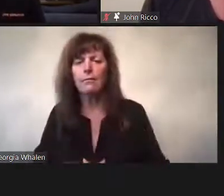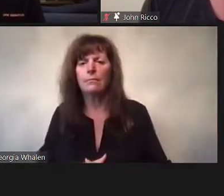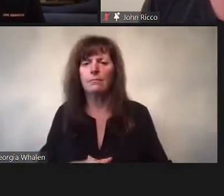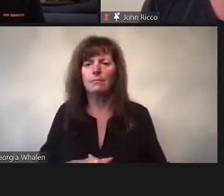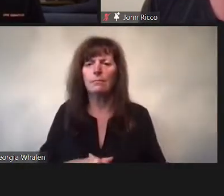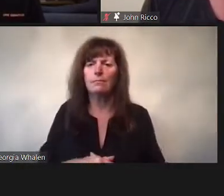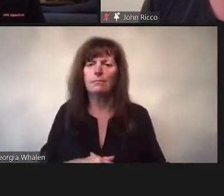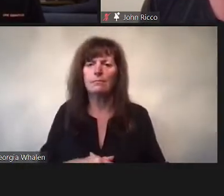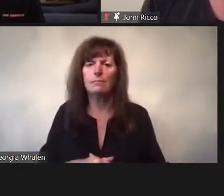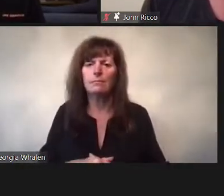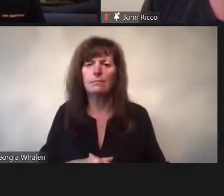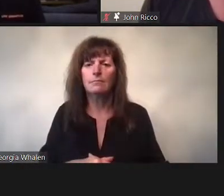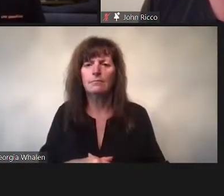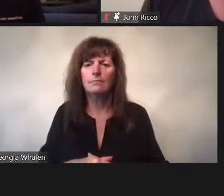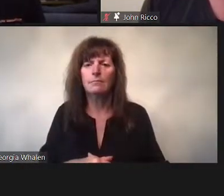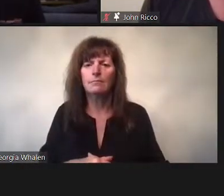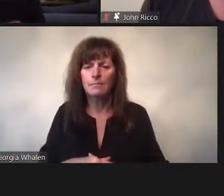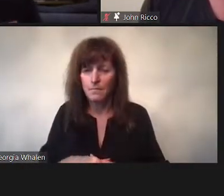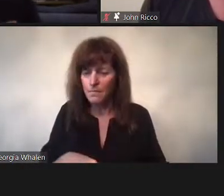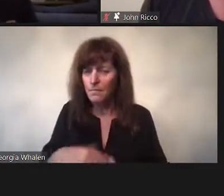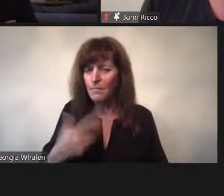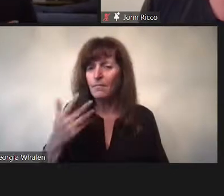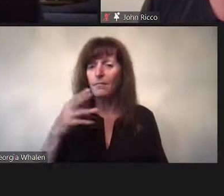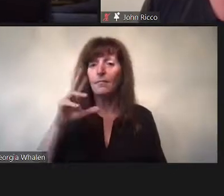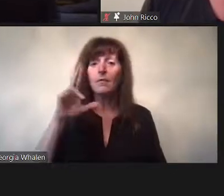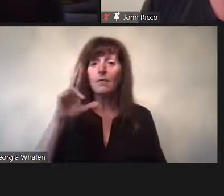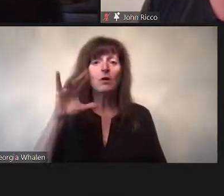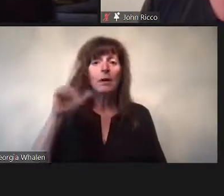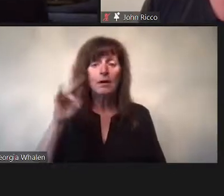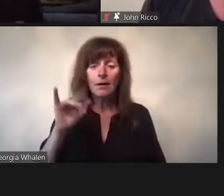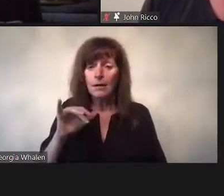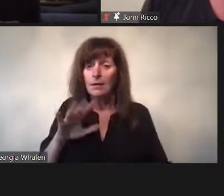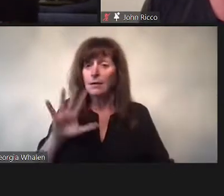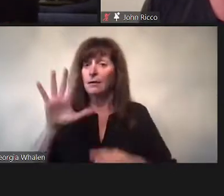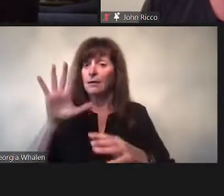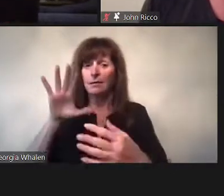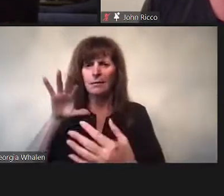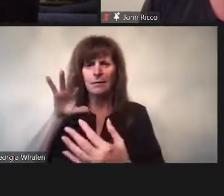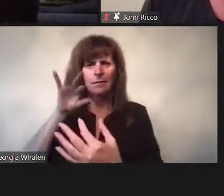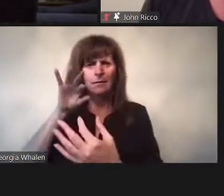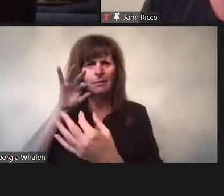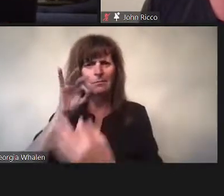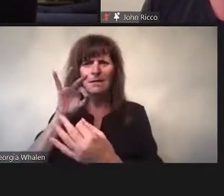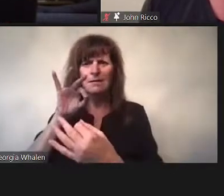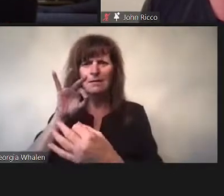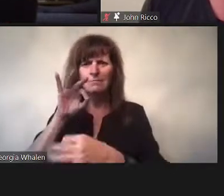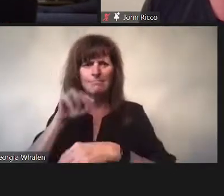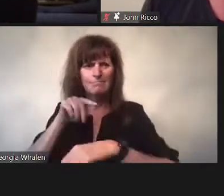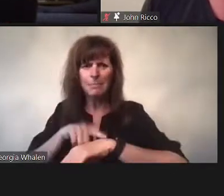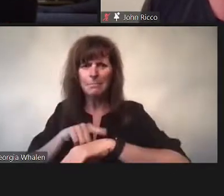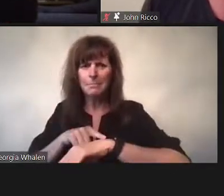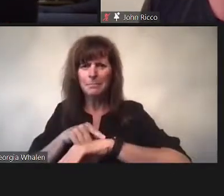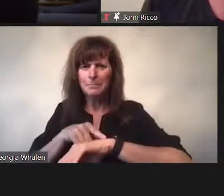And maybe assuming a paradox leads us to maybe to not pay attention to other parts of the phenomenon.